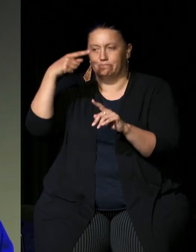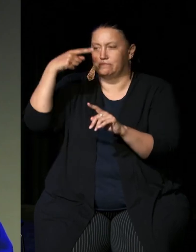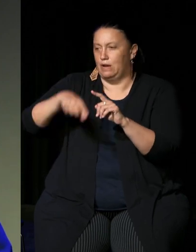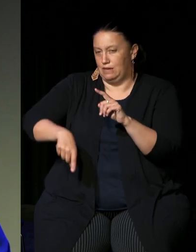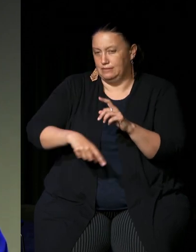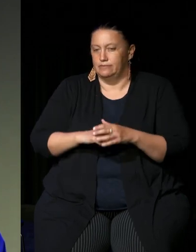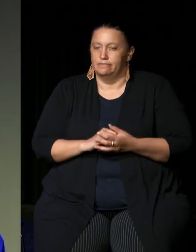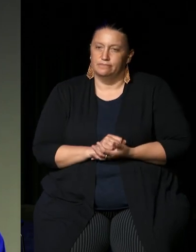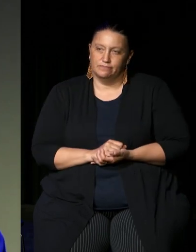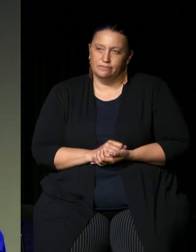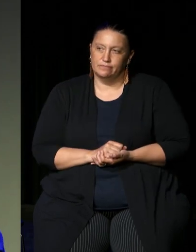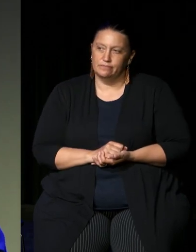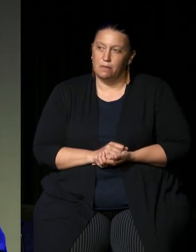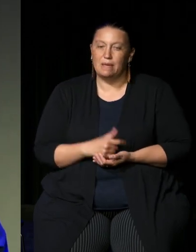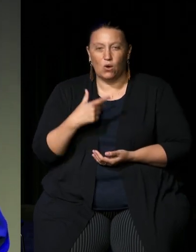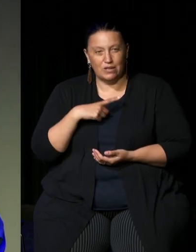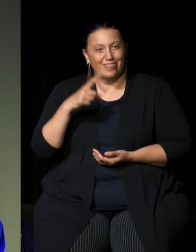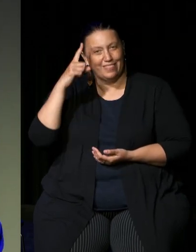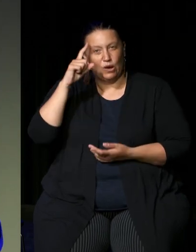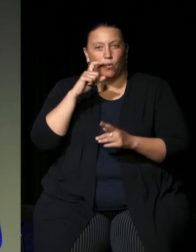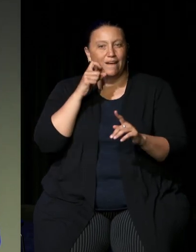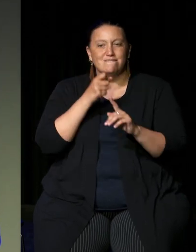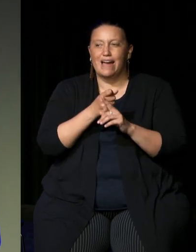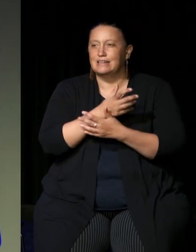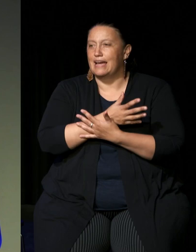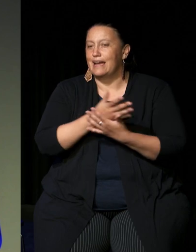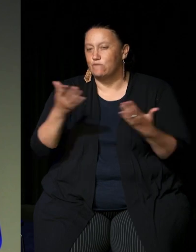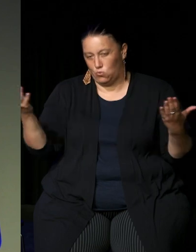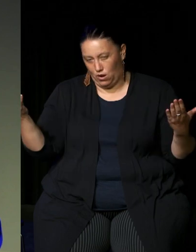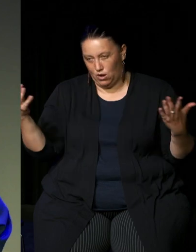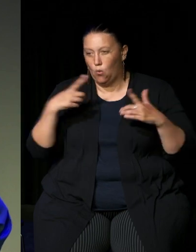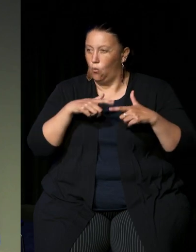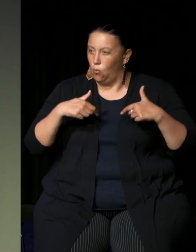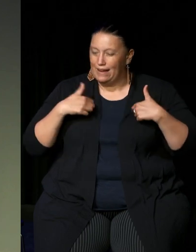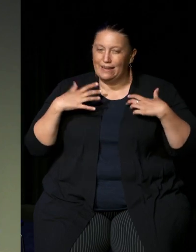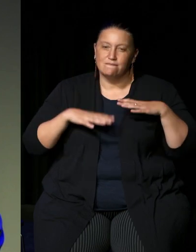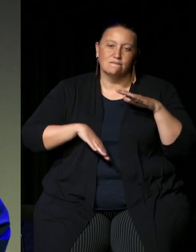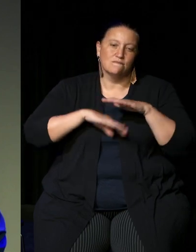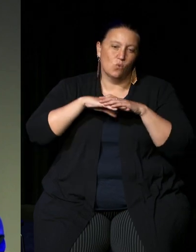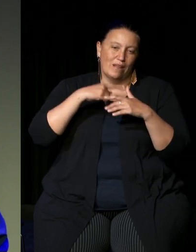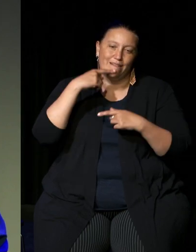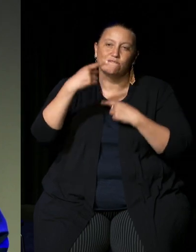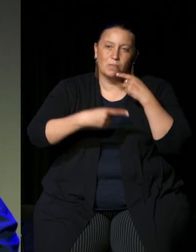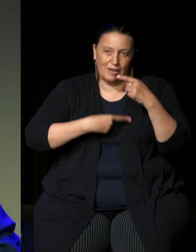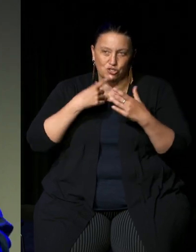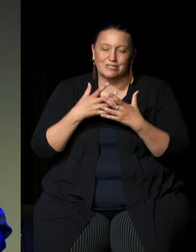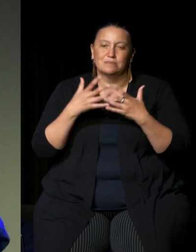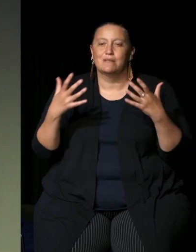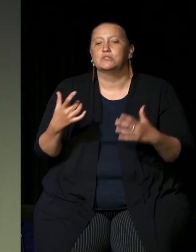through because I think it affects everyone and we need as much information as we can really gather